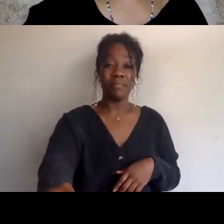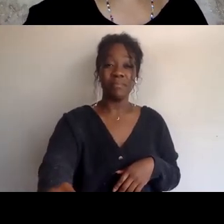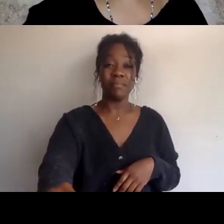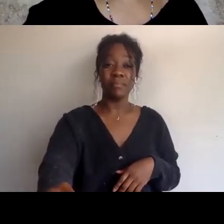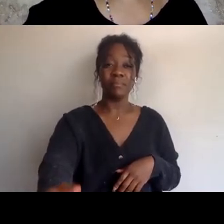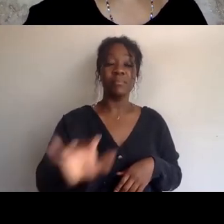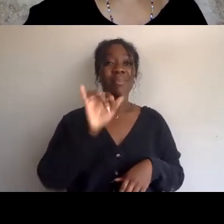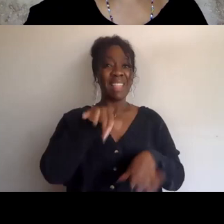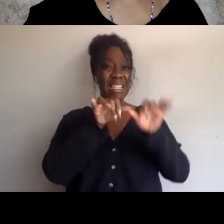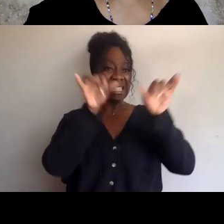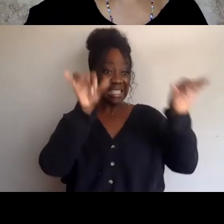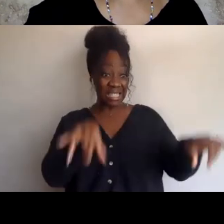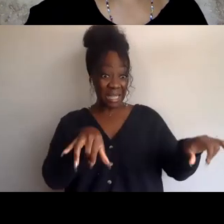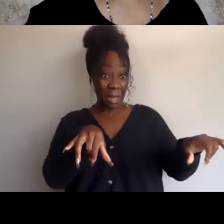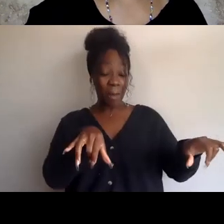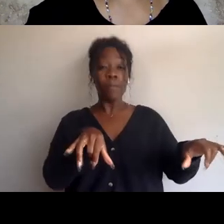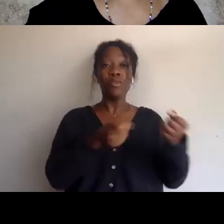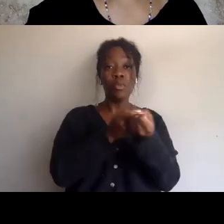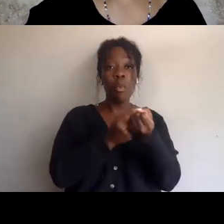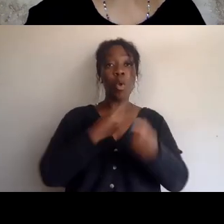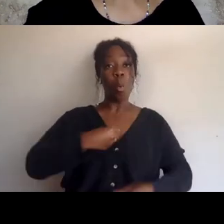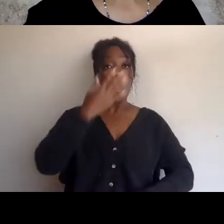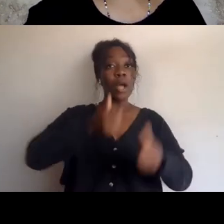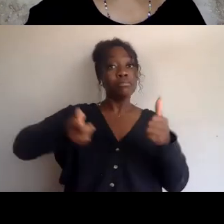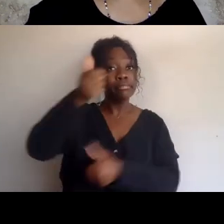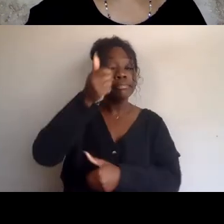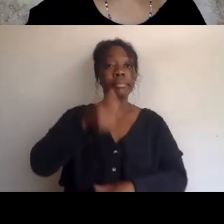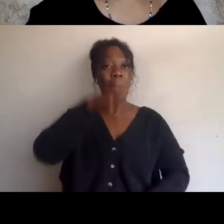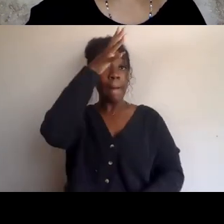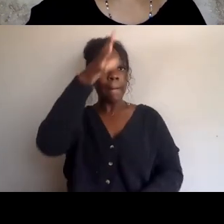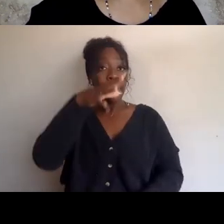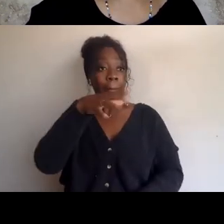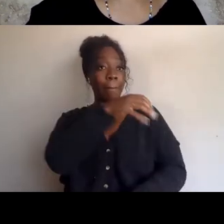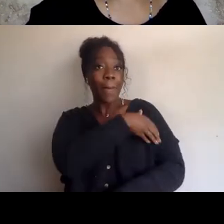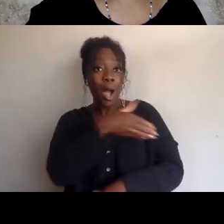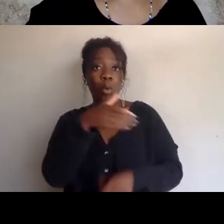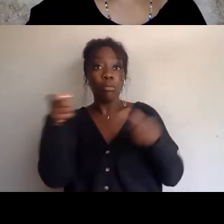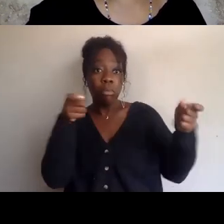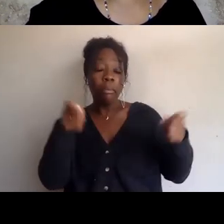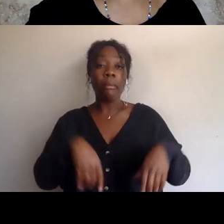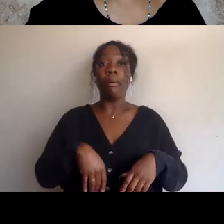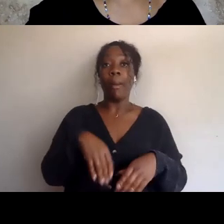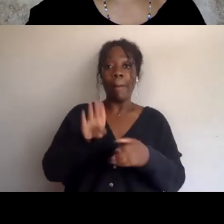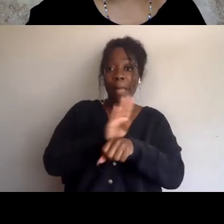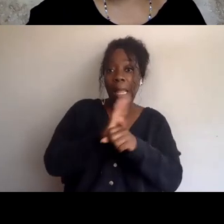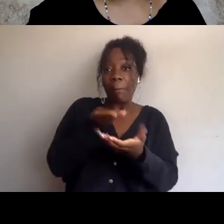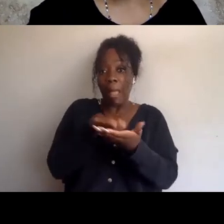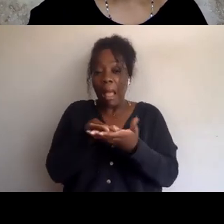patriarchal hetero-normative capitalism, where they're taught to be good little boys and good little girls,